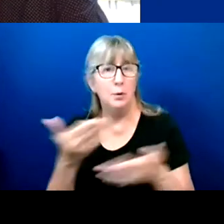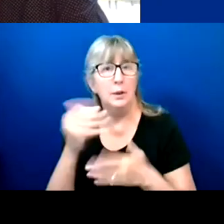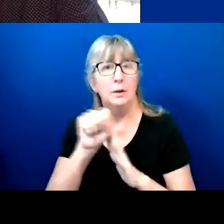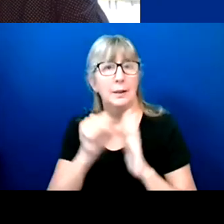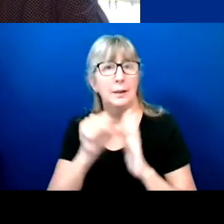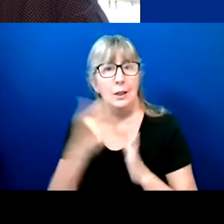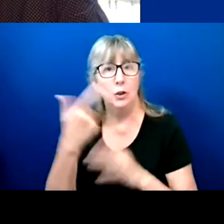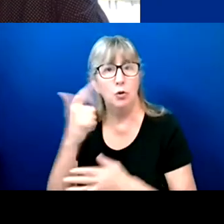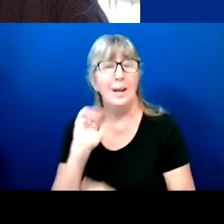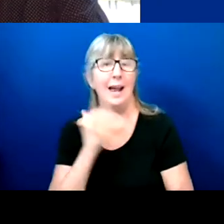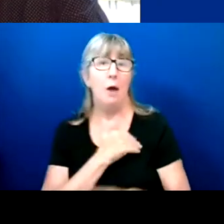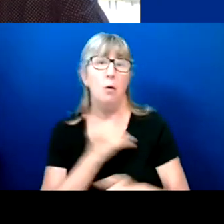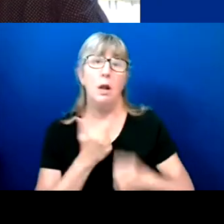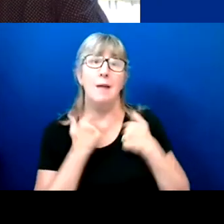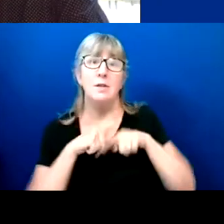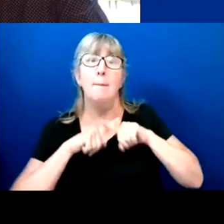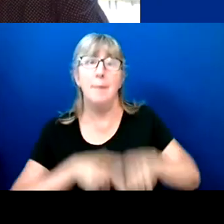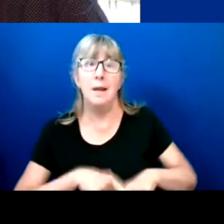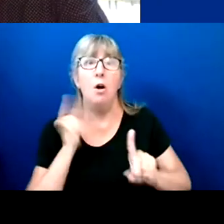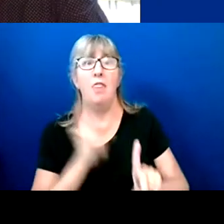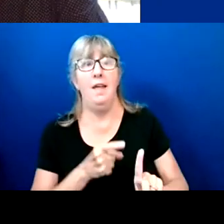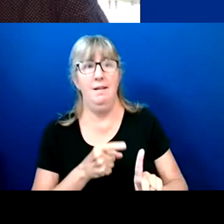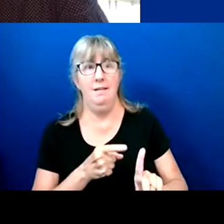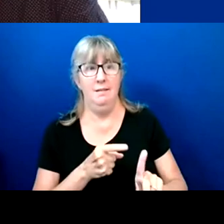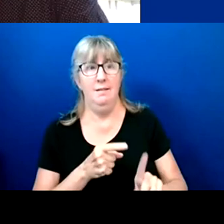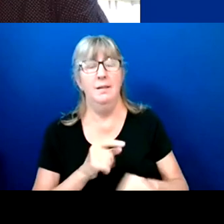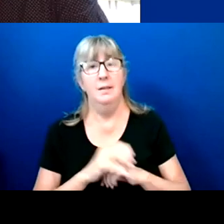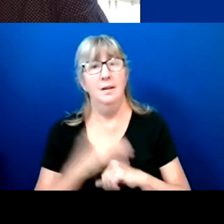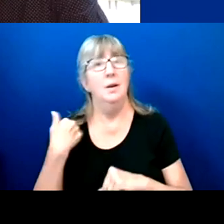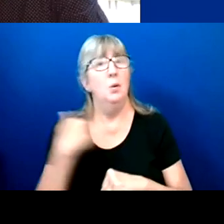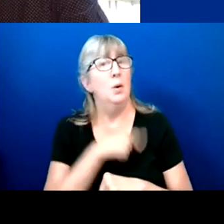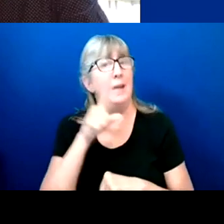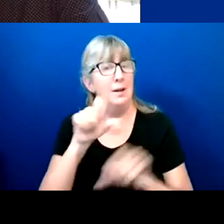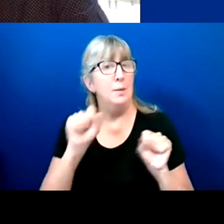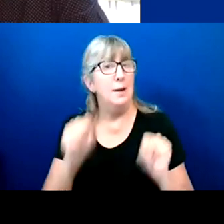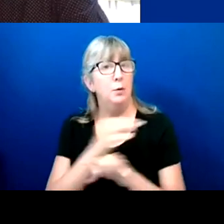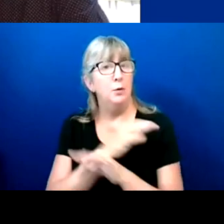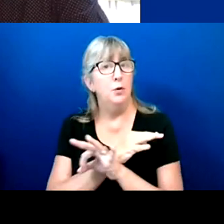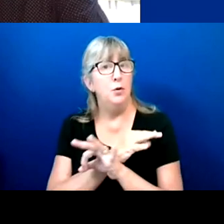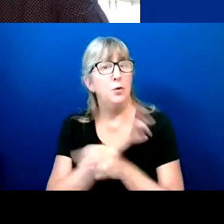our lives do depend on that we need to vote freely and securely.